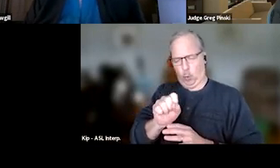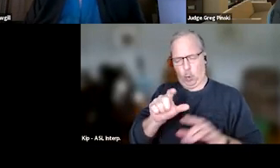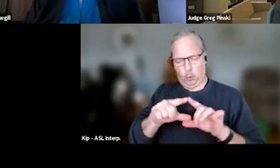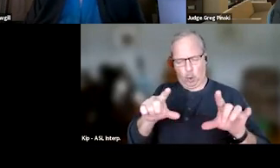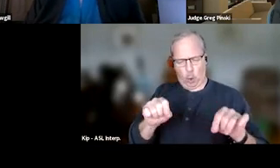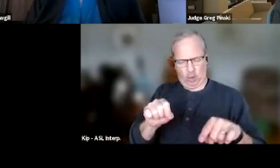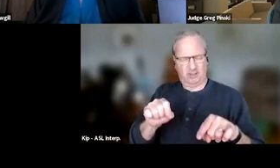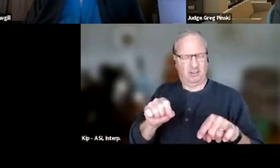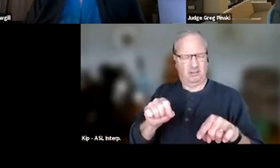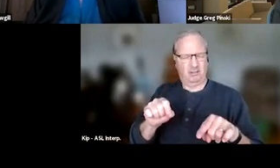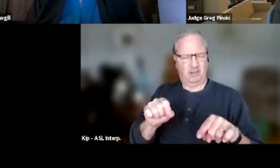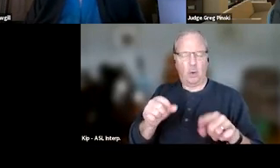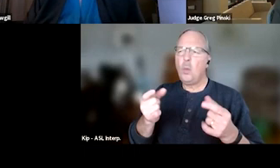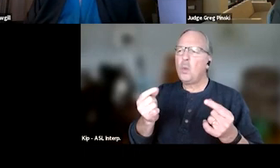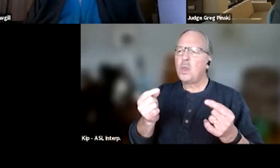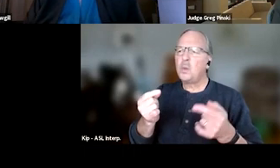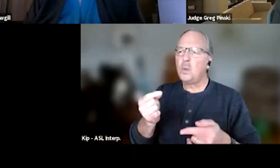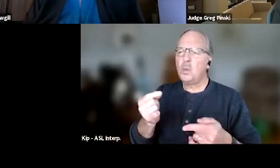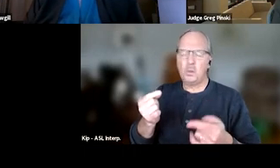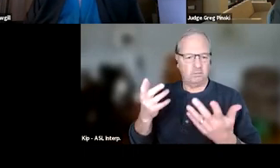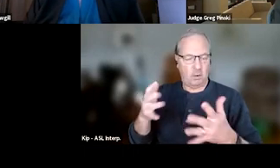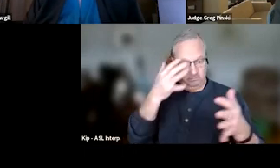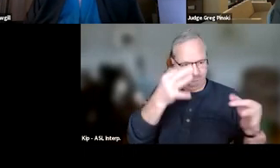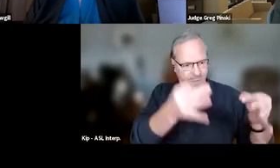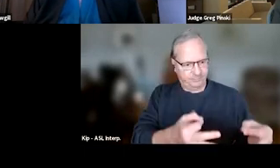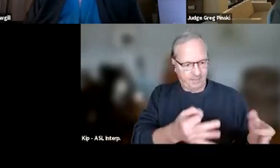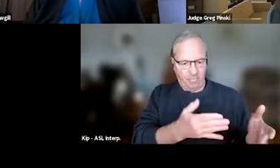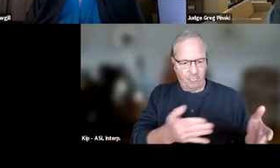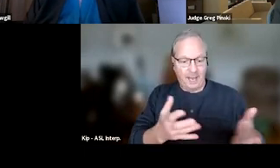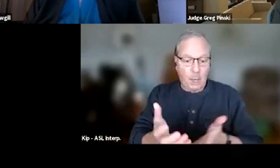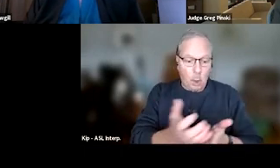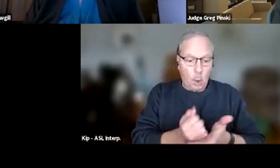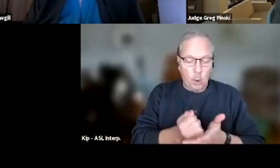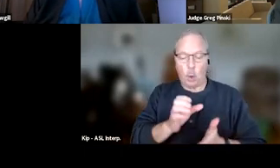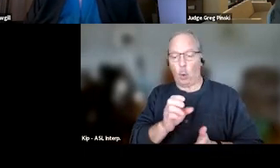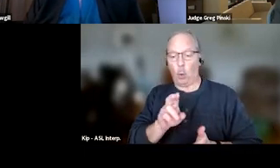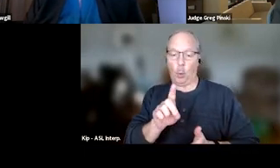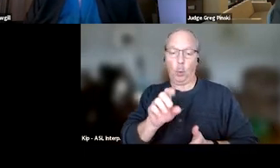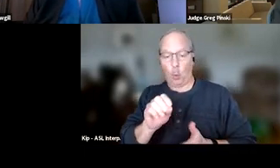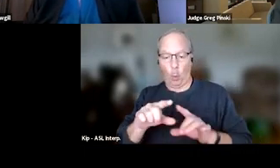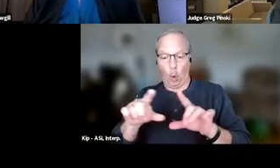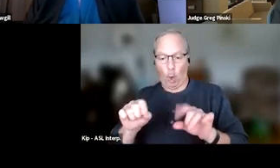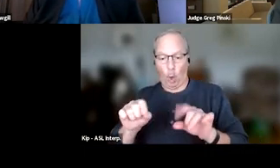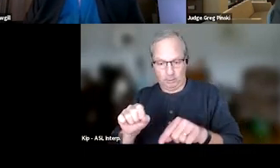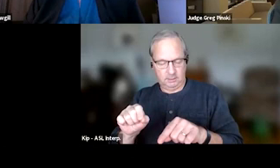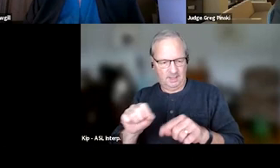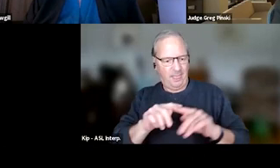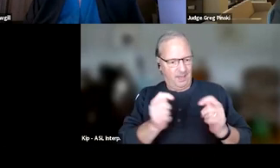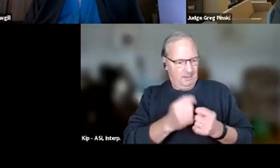but what they did is they had already determined the things that could earn kudo cards. The team knew this. And then team members throughout the week